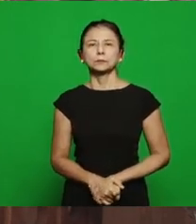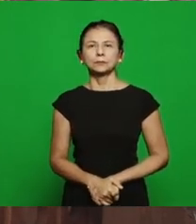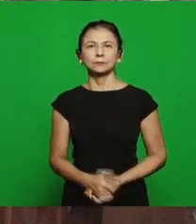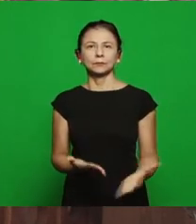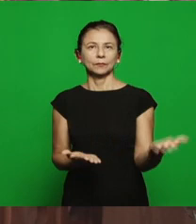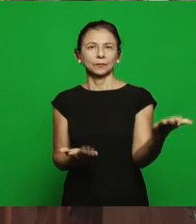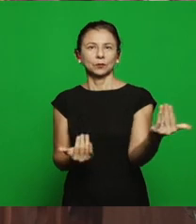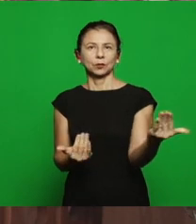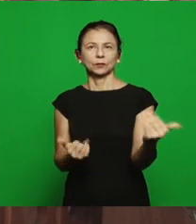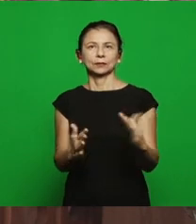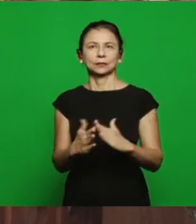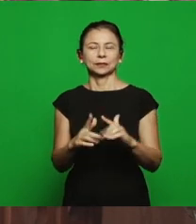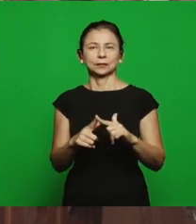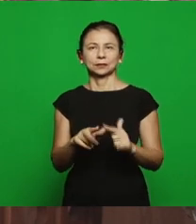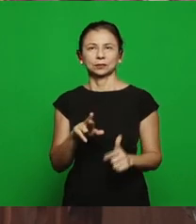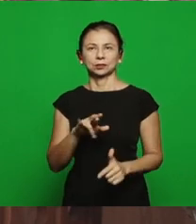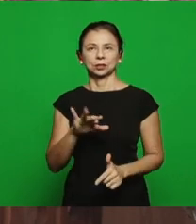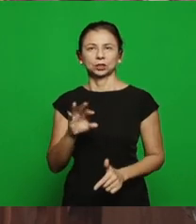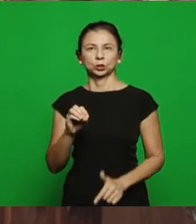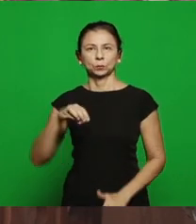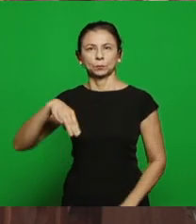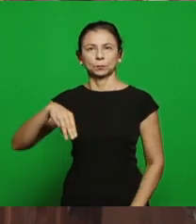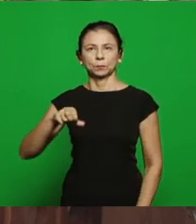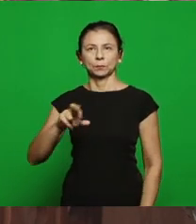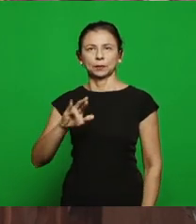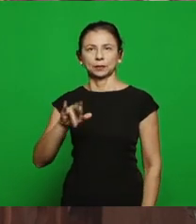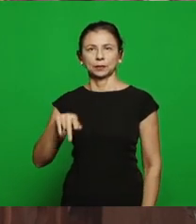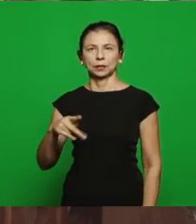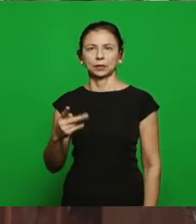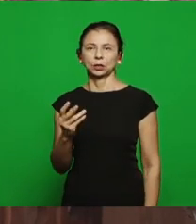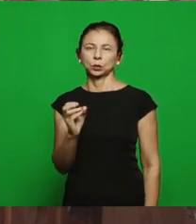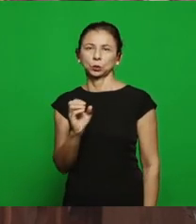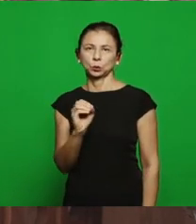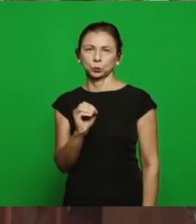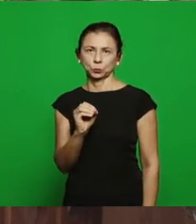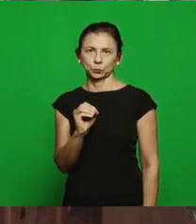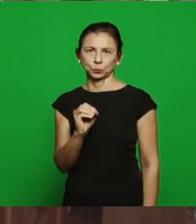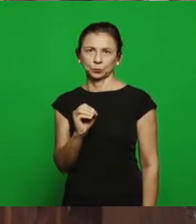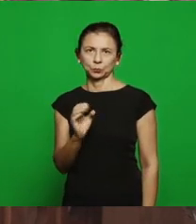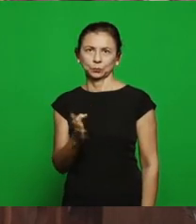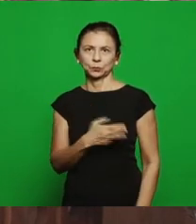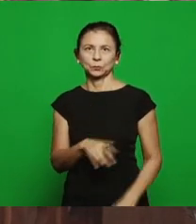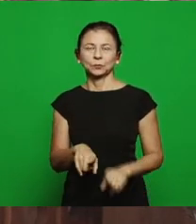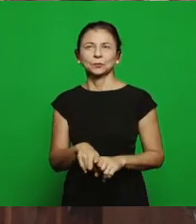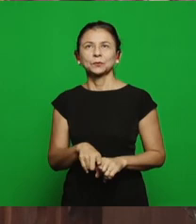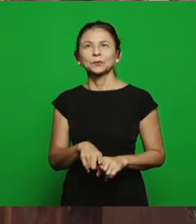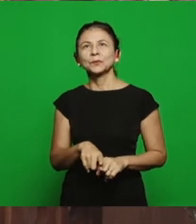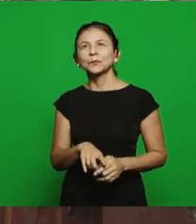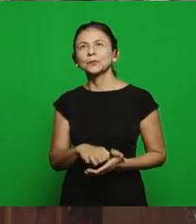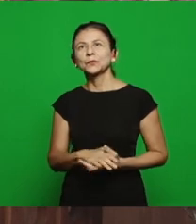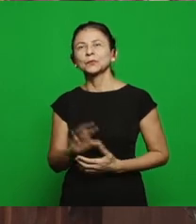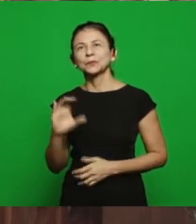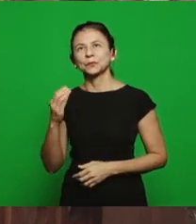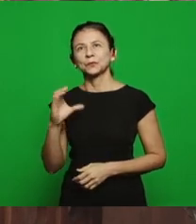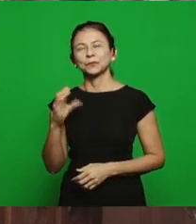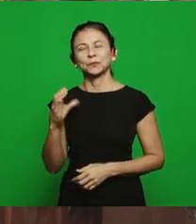church of Rio Marinho and Nelson Ramos, here in the city of Cariacica, they're present here